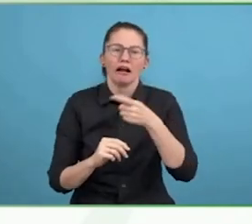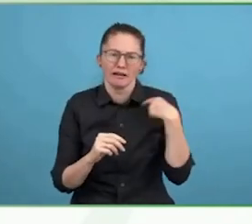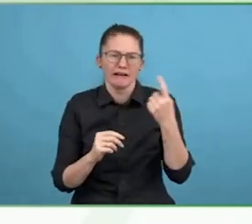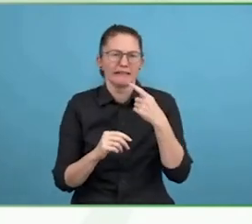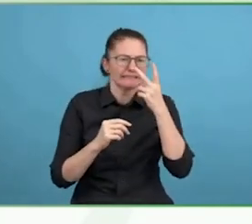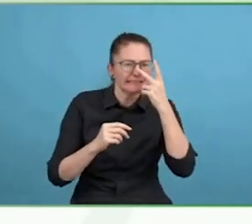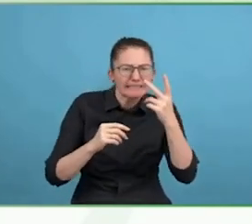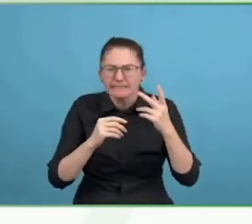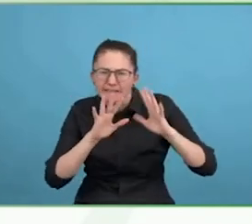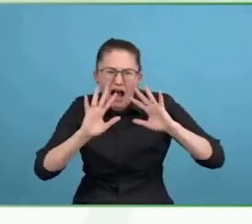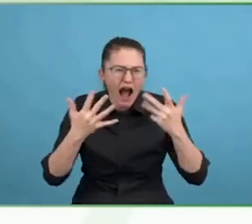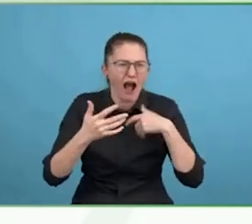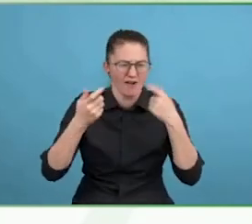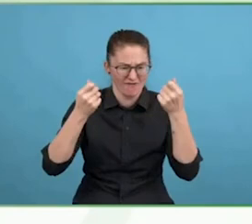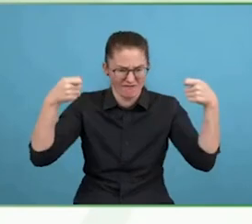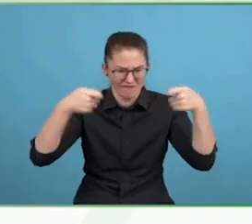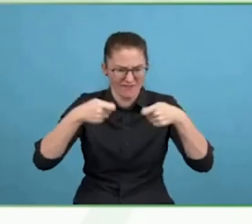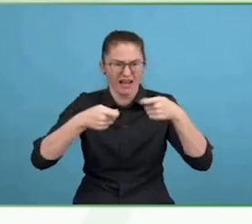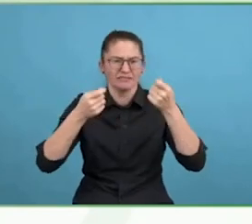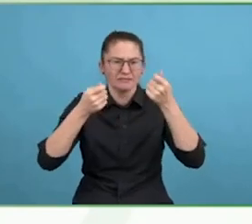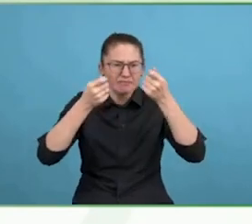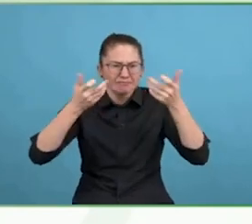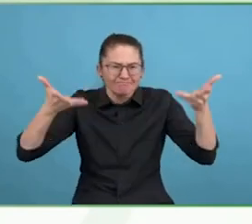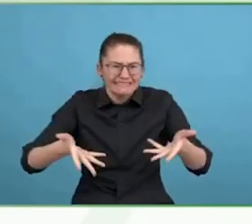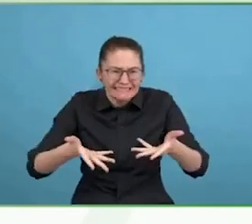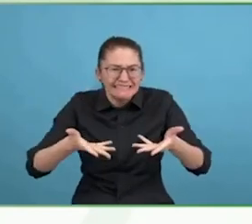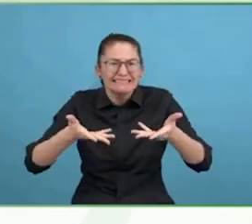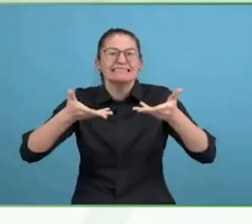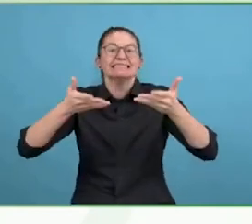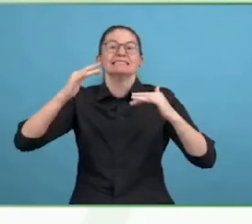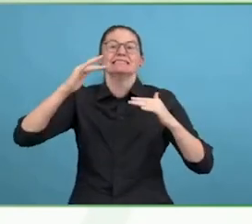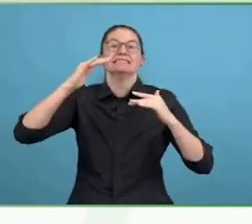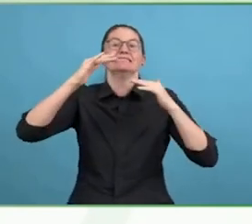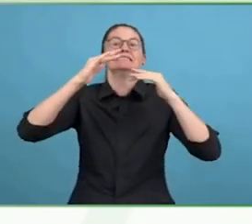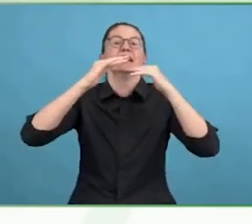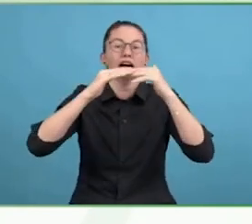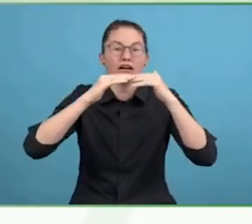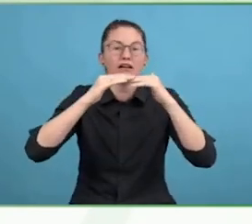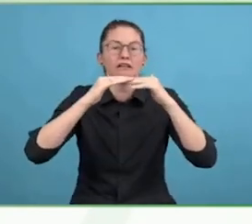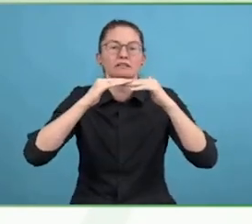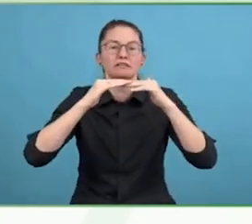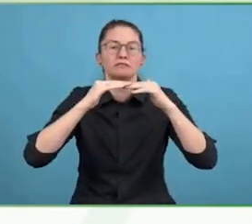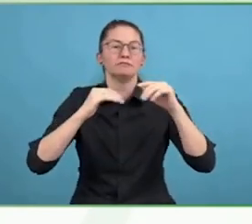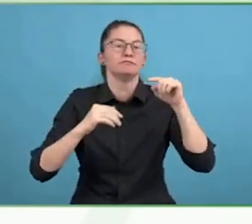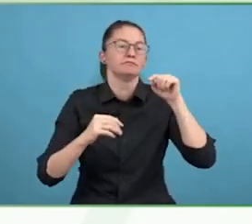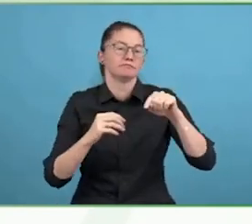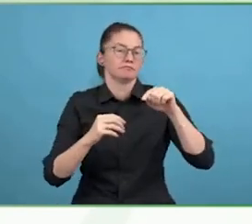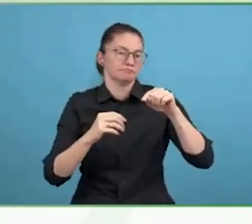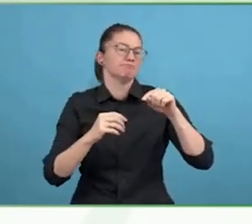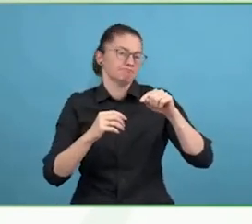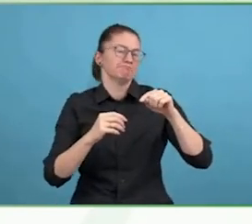music, very glamorous life travelling round the world with rock stars but I always had a sense I could do something more with my